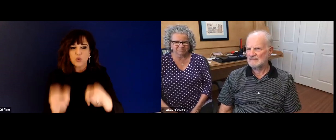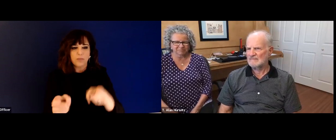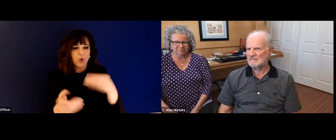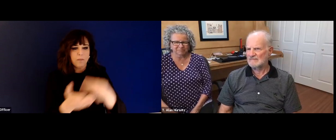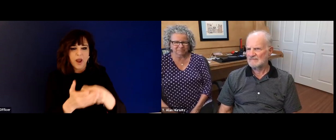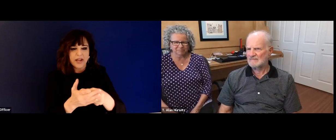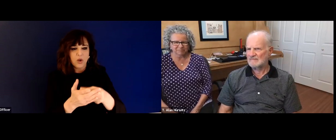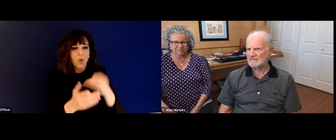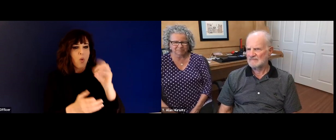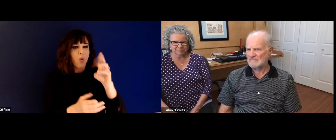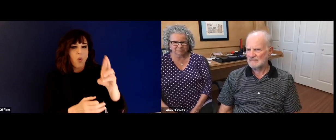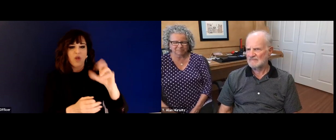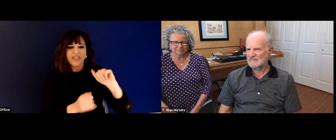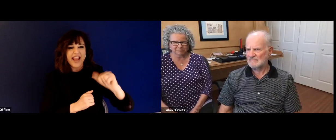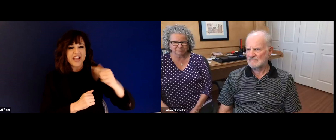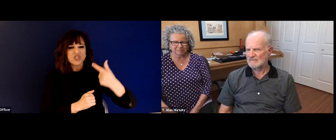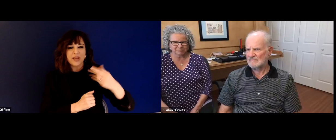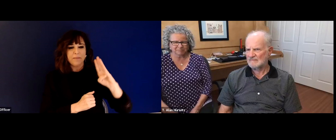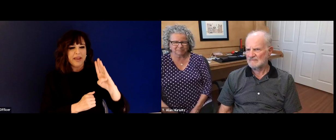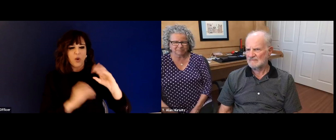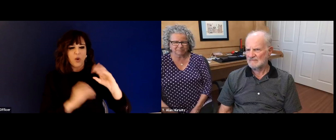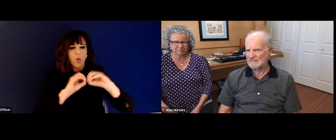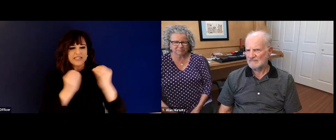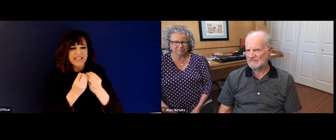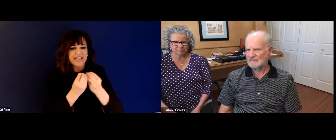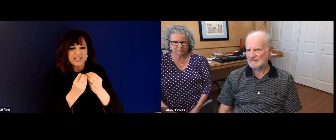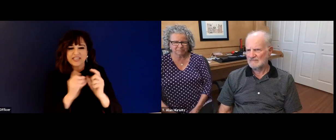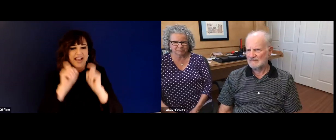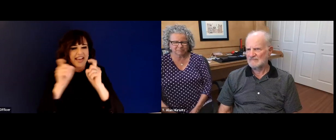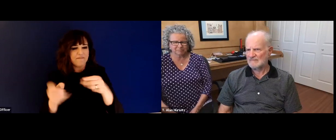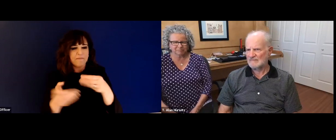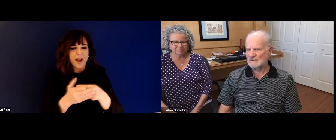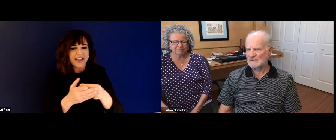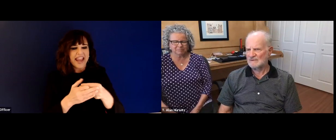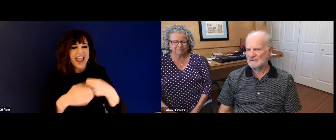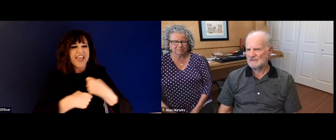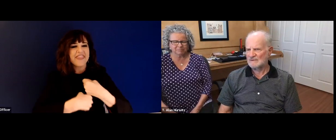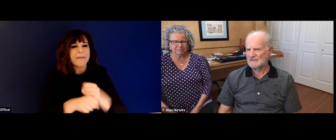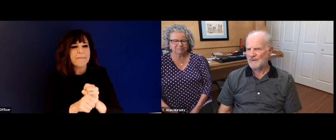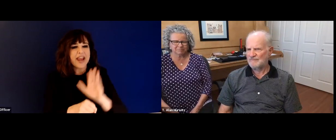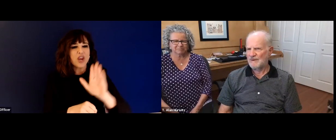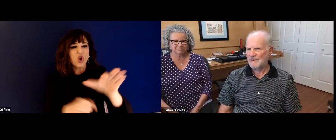your book that you mentioned that the Ag B family, the bell